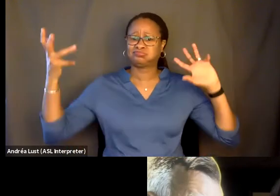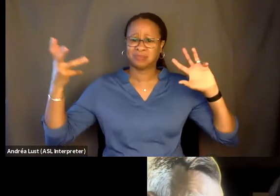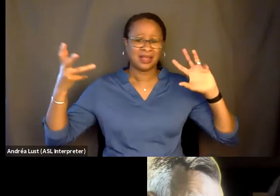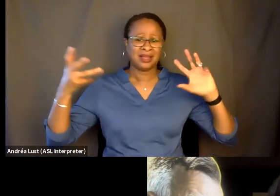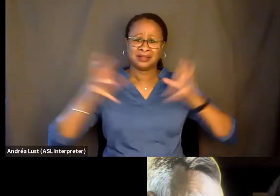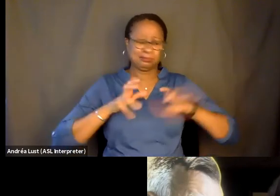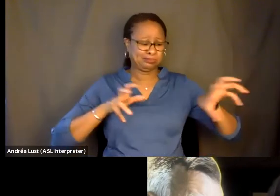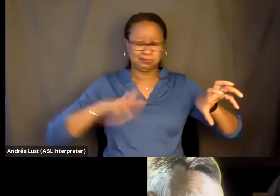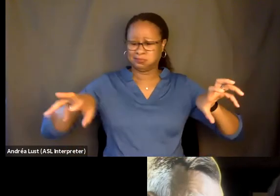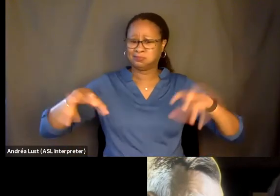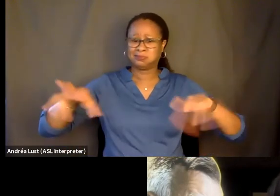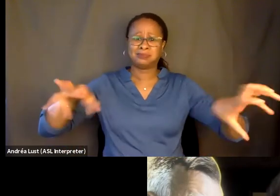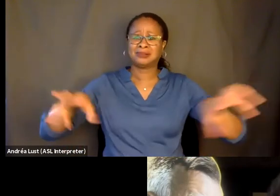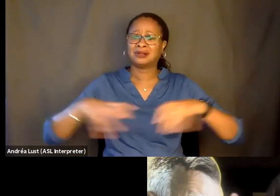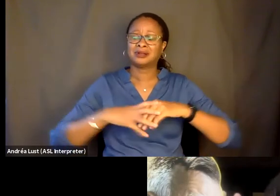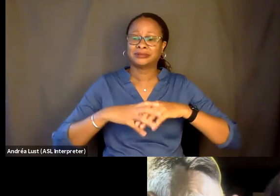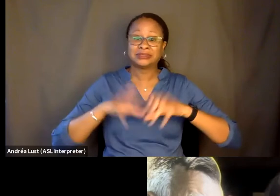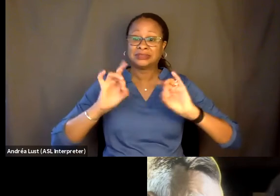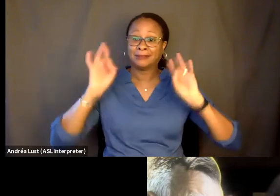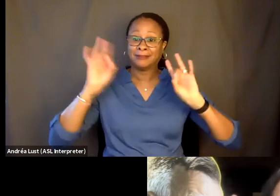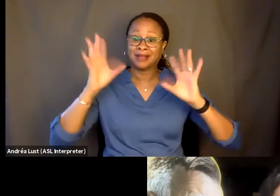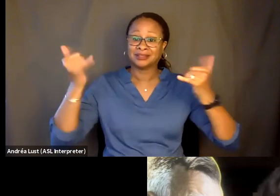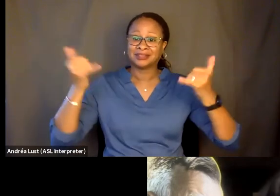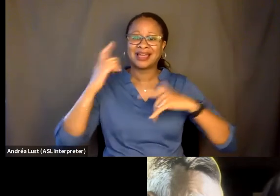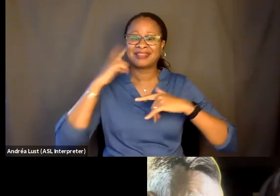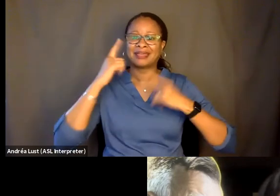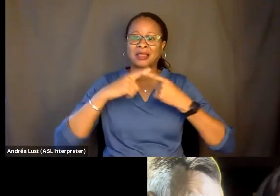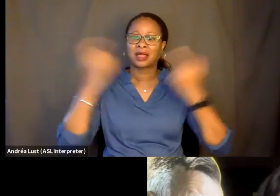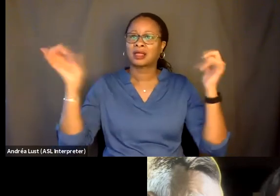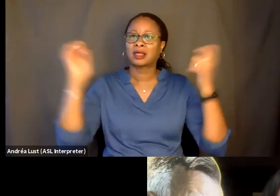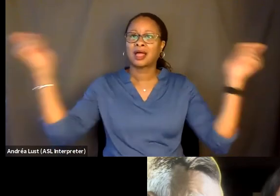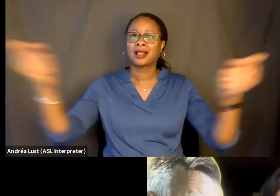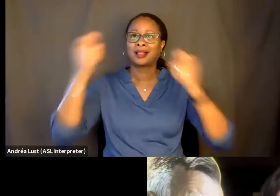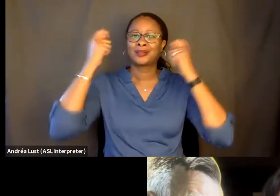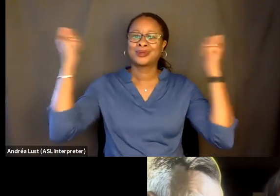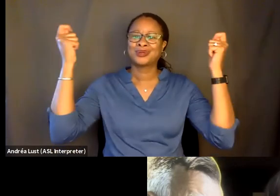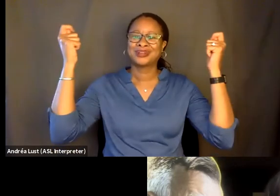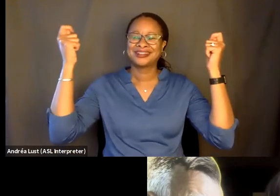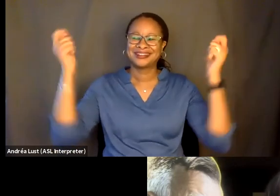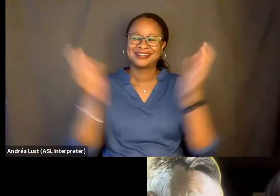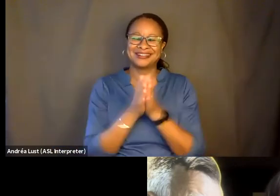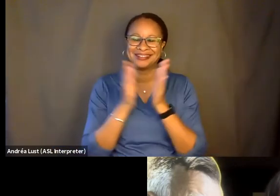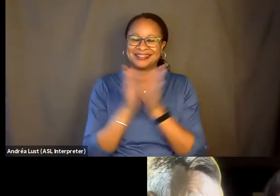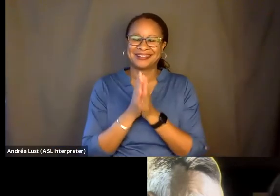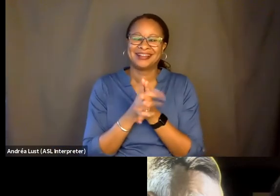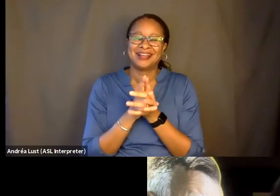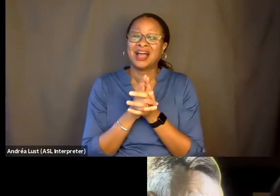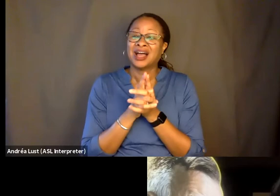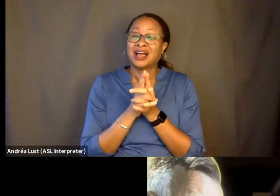And thank, like, hallelujah that what cinema is--